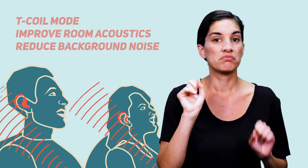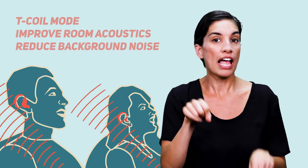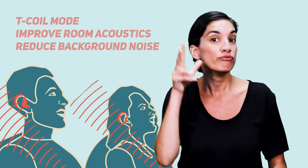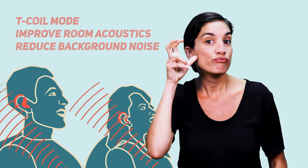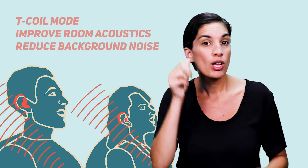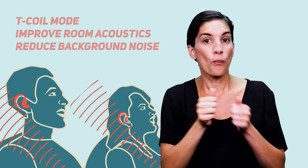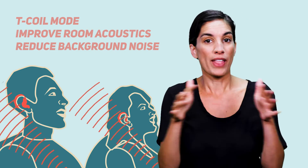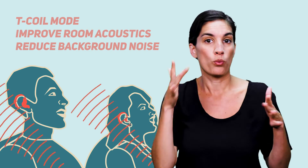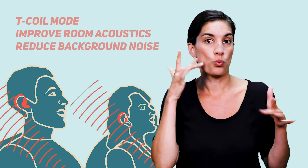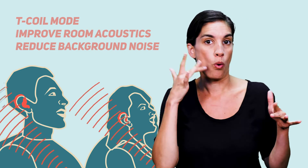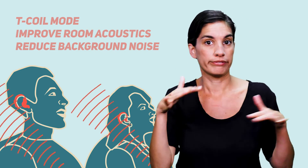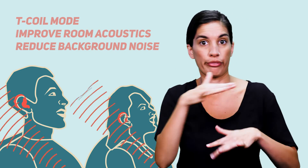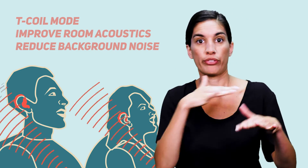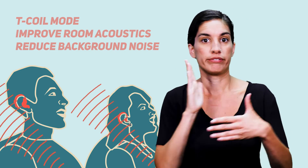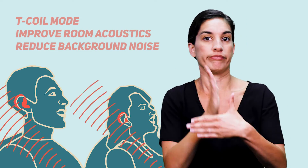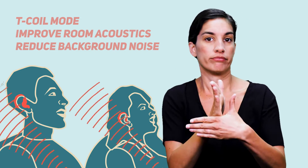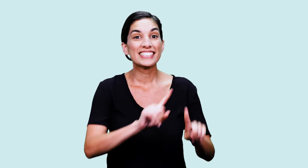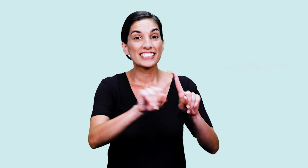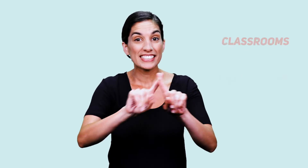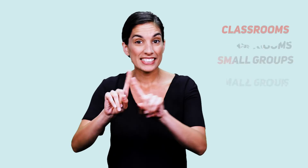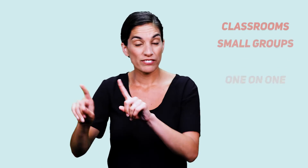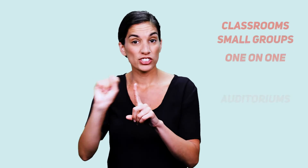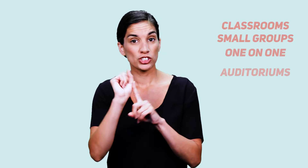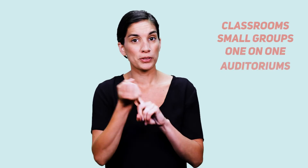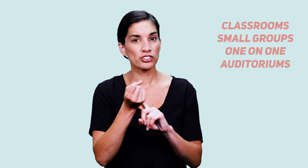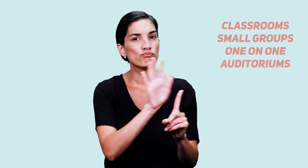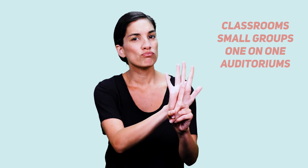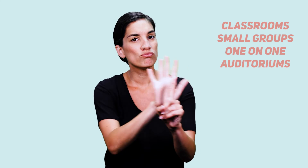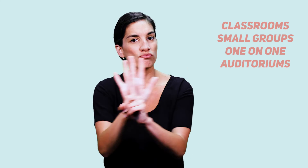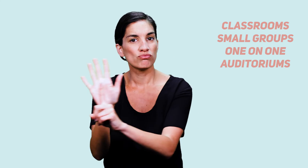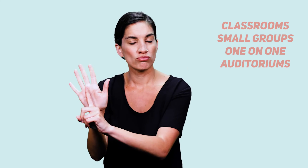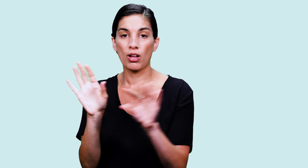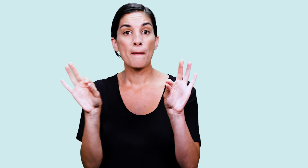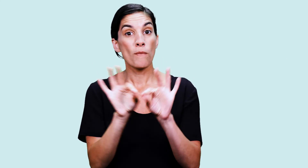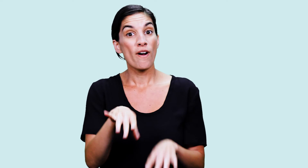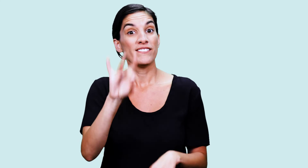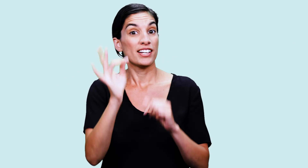reducing background noise. Different situations call for different solutions.